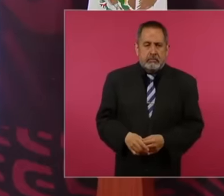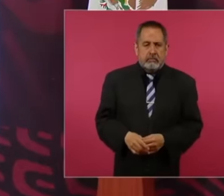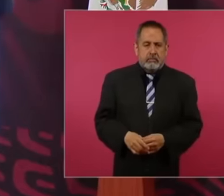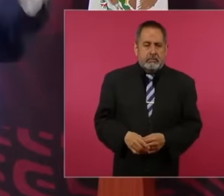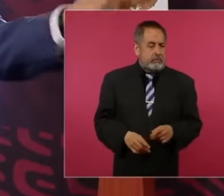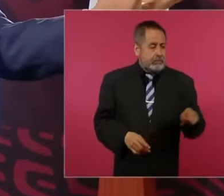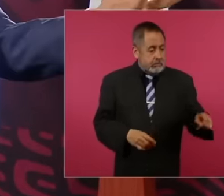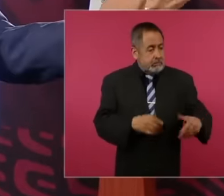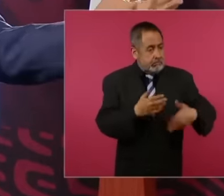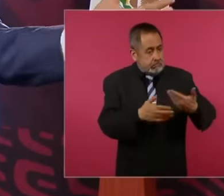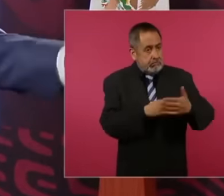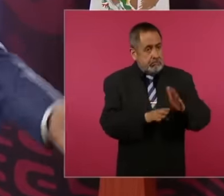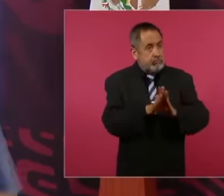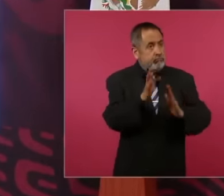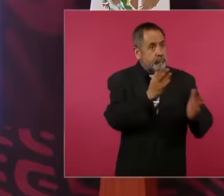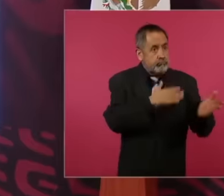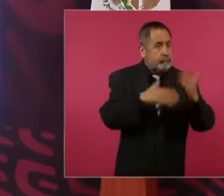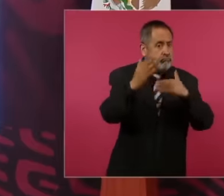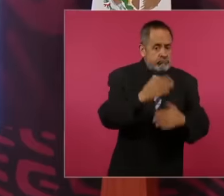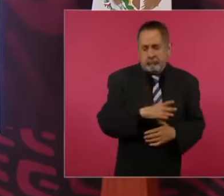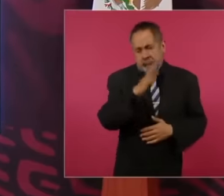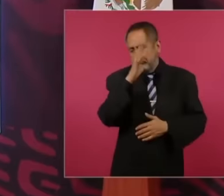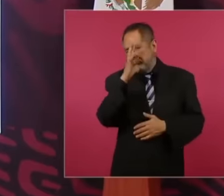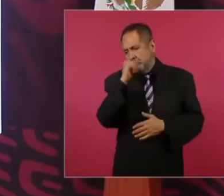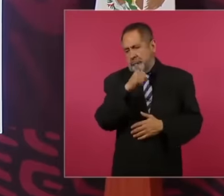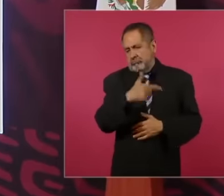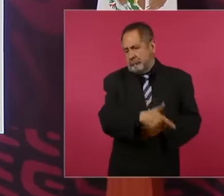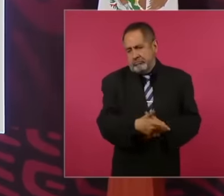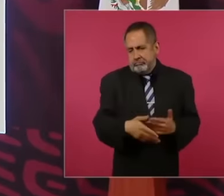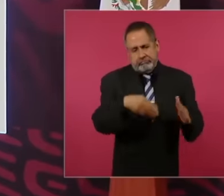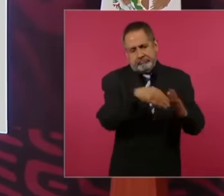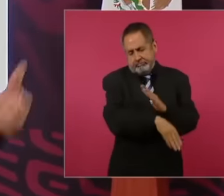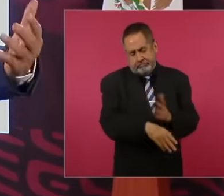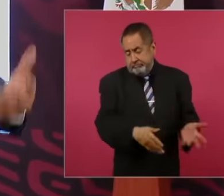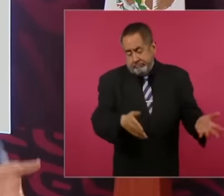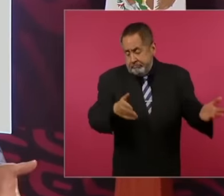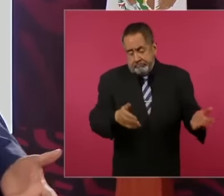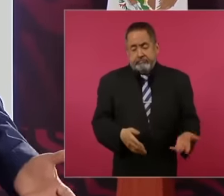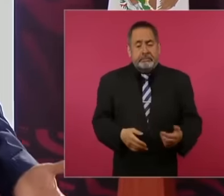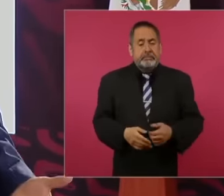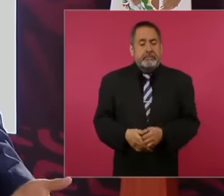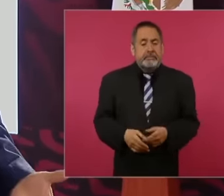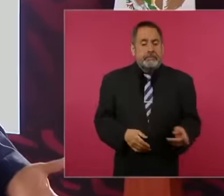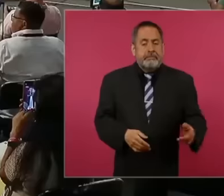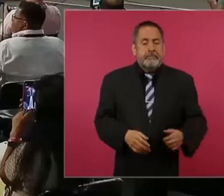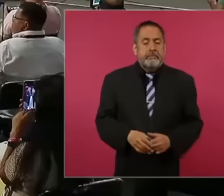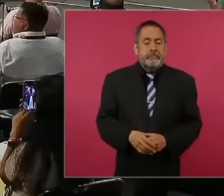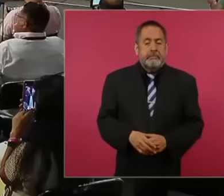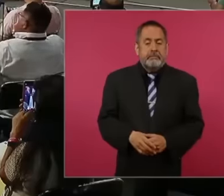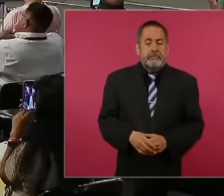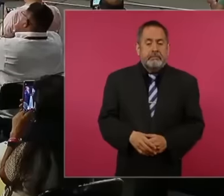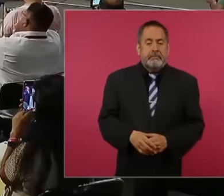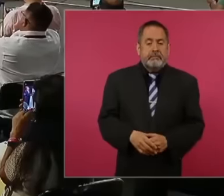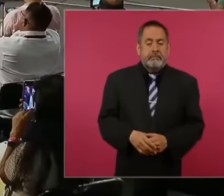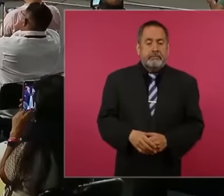ahead. They would have to start with